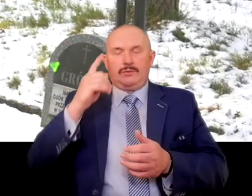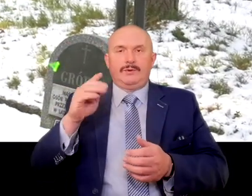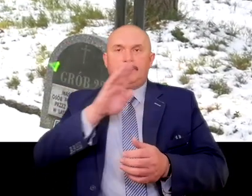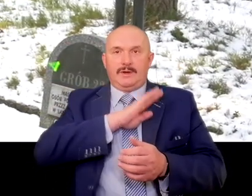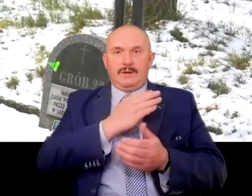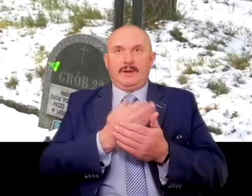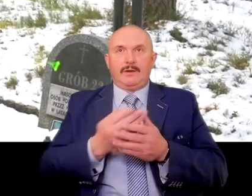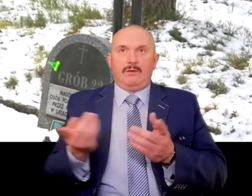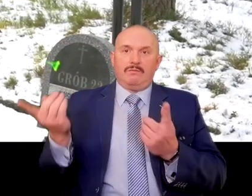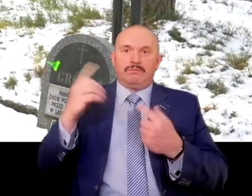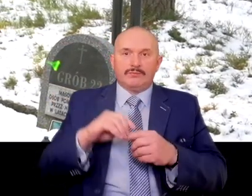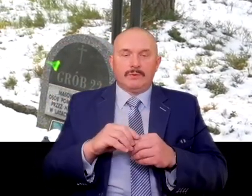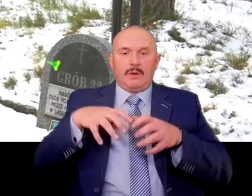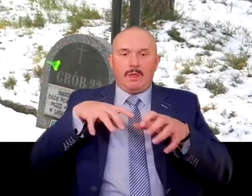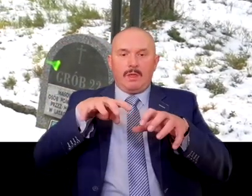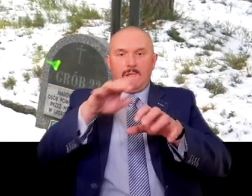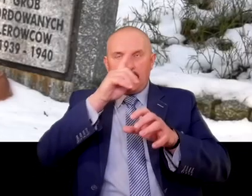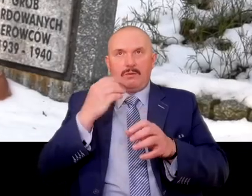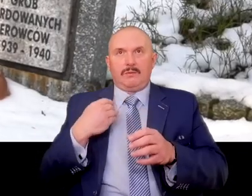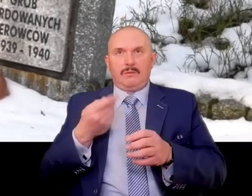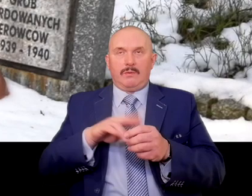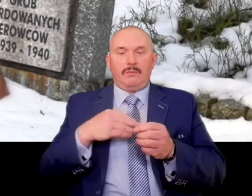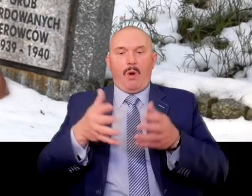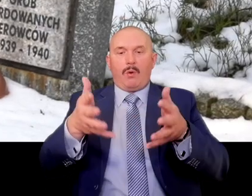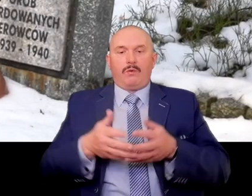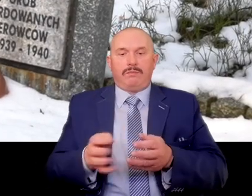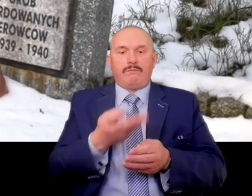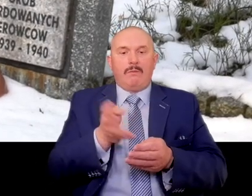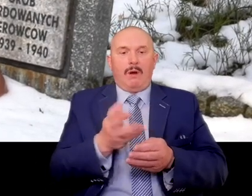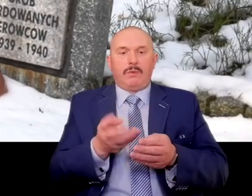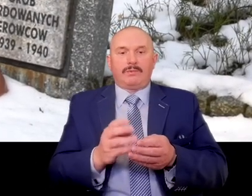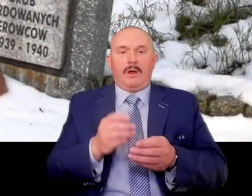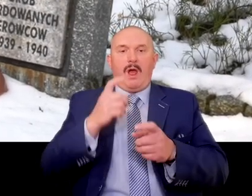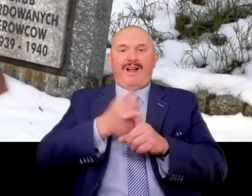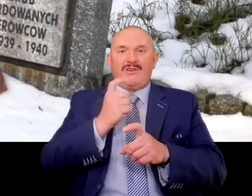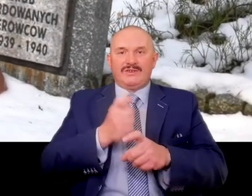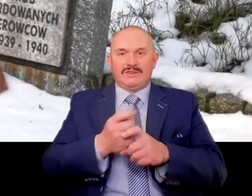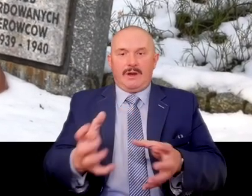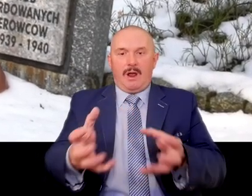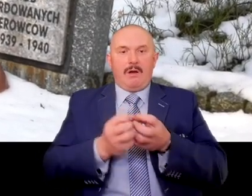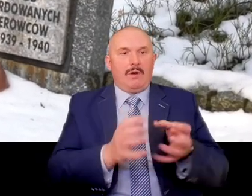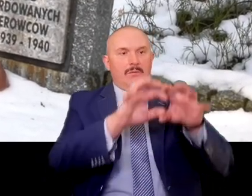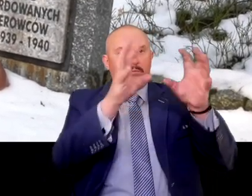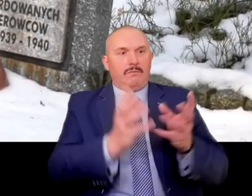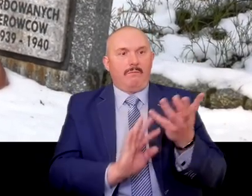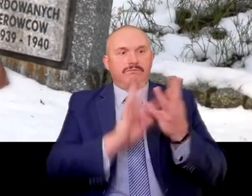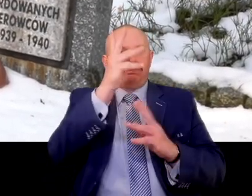here to dig up the graves and burn the remains of the people murdered here on the burial piles.